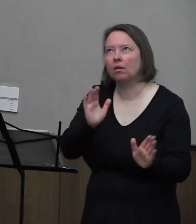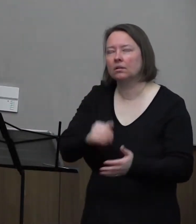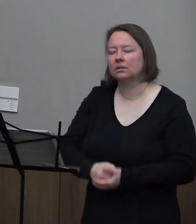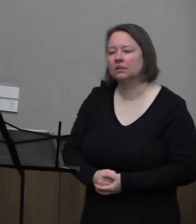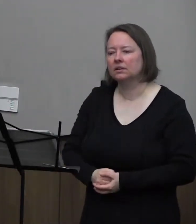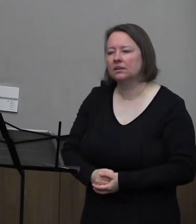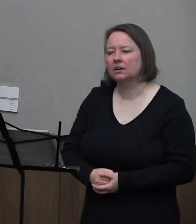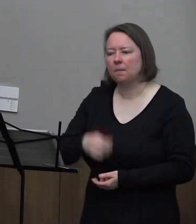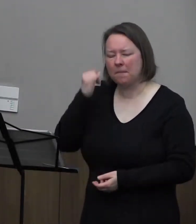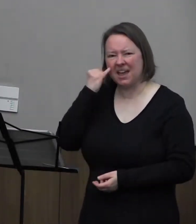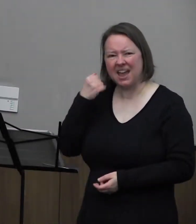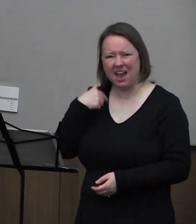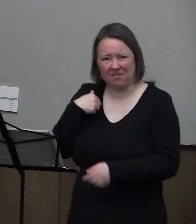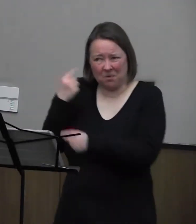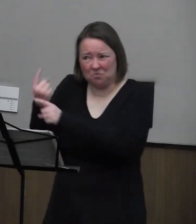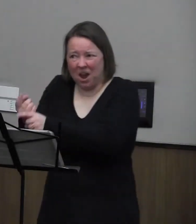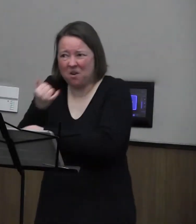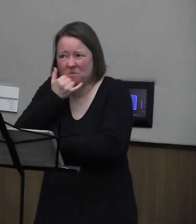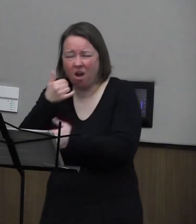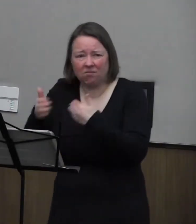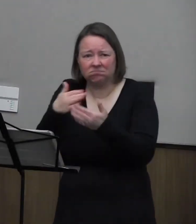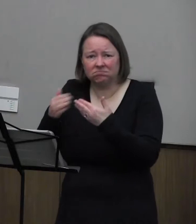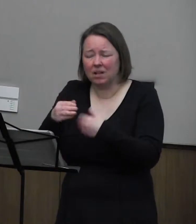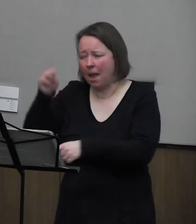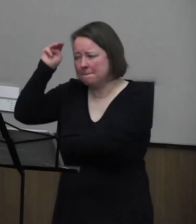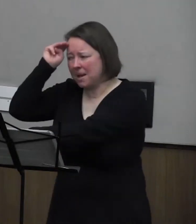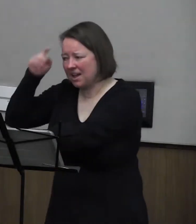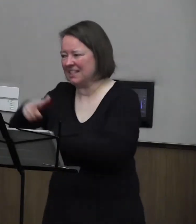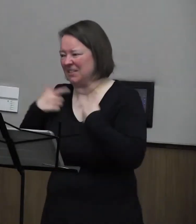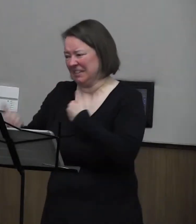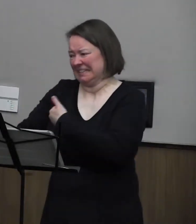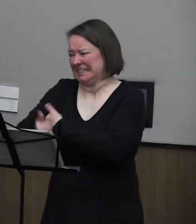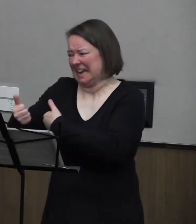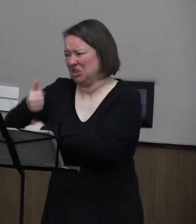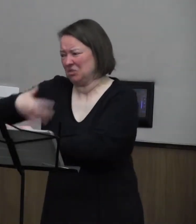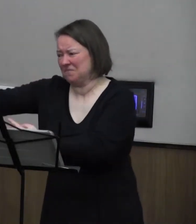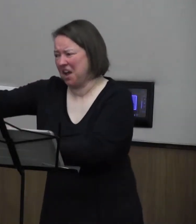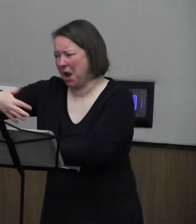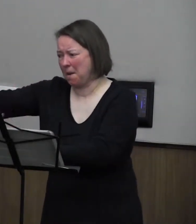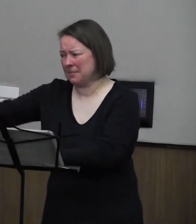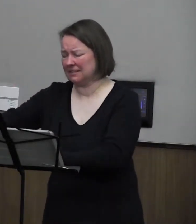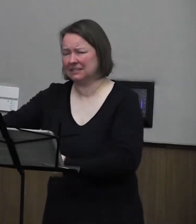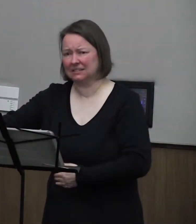But whether I am right or wrong, Melky is living in a dangerous environment.